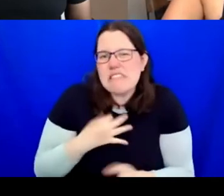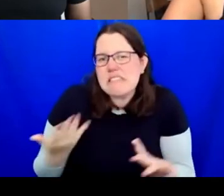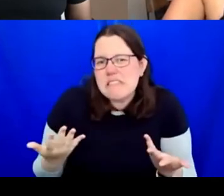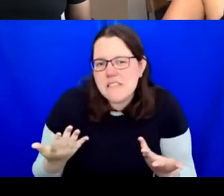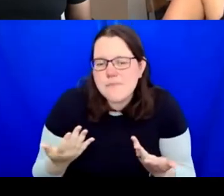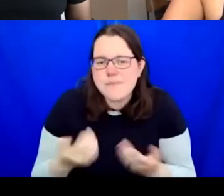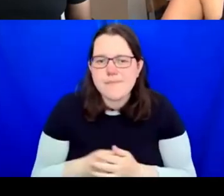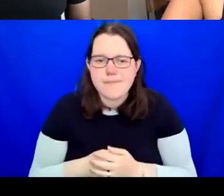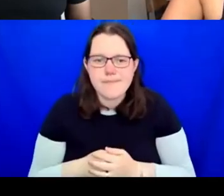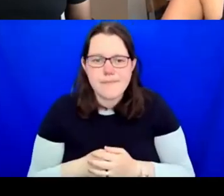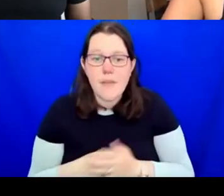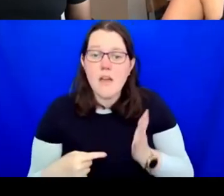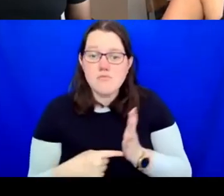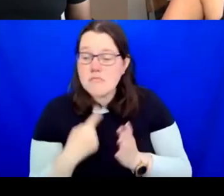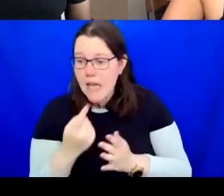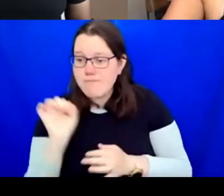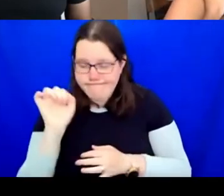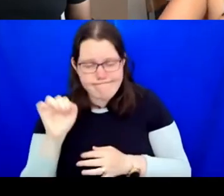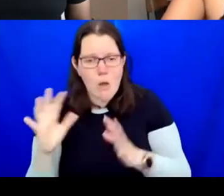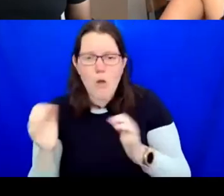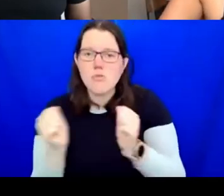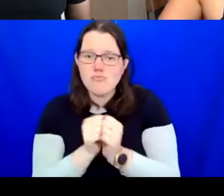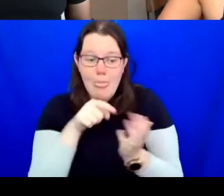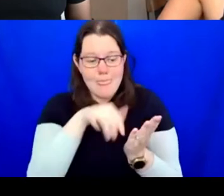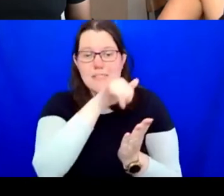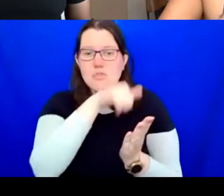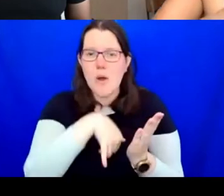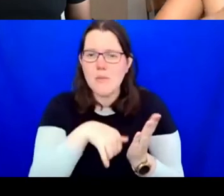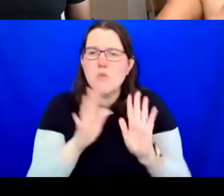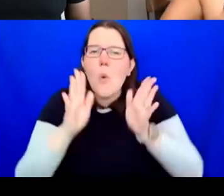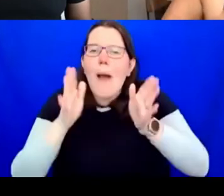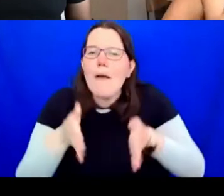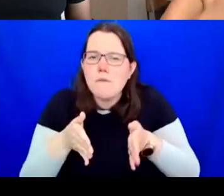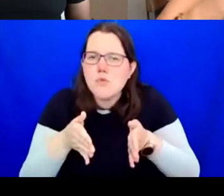we don't have to sign up to it immediately but you can return to it at any point. We also have it